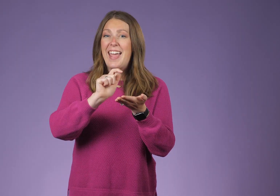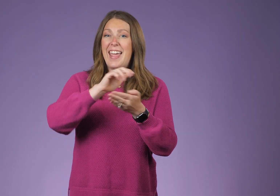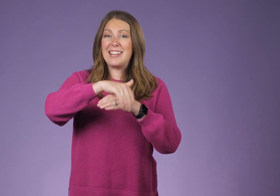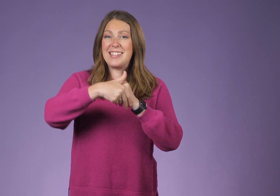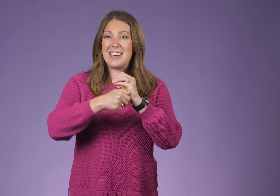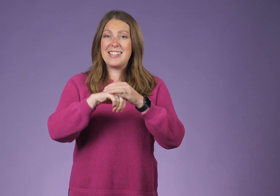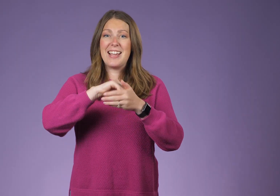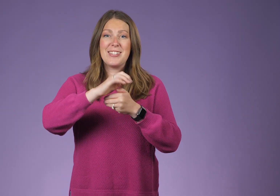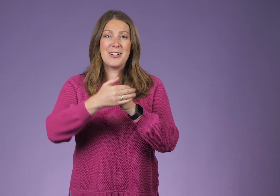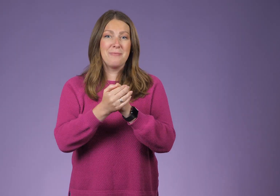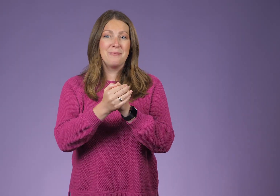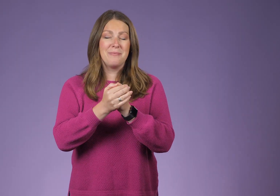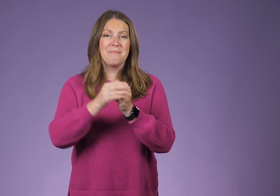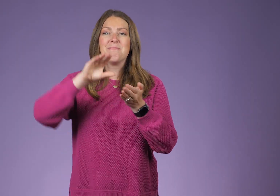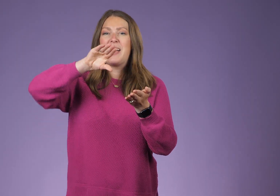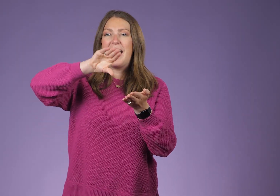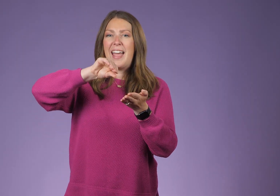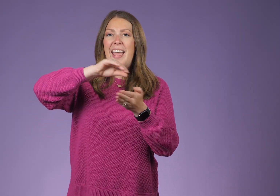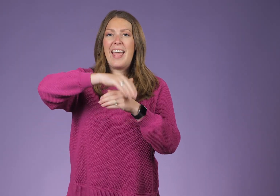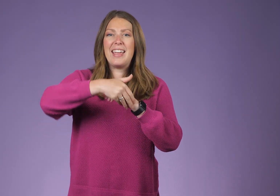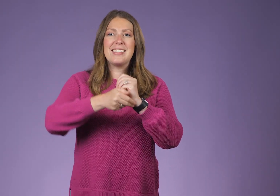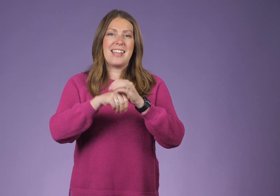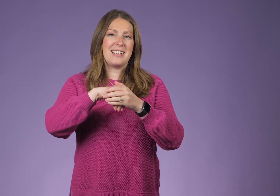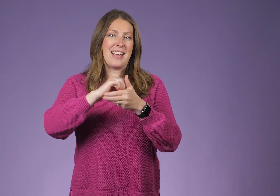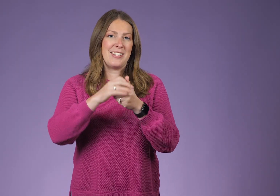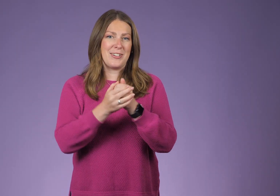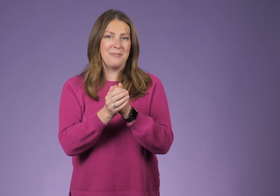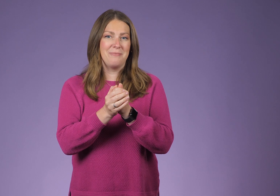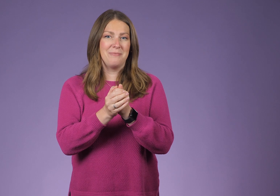Hand sanitizer.